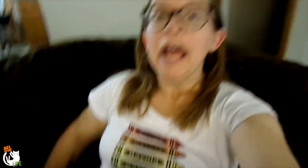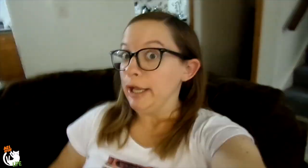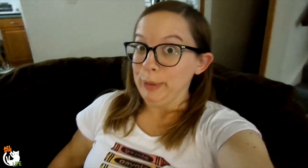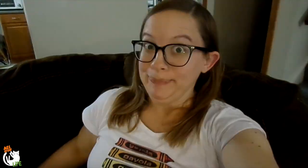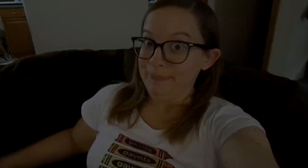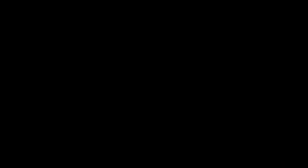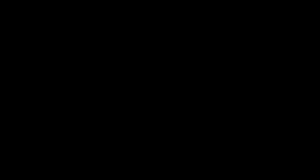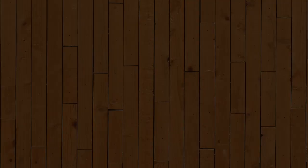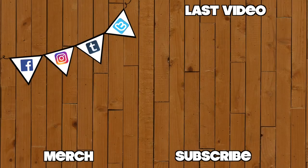No!